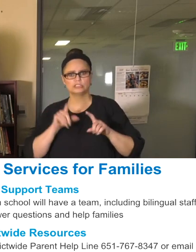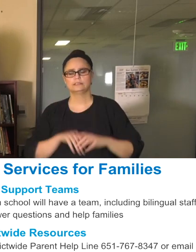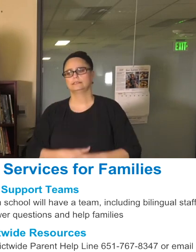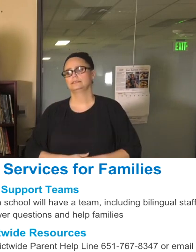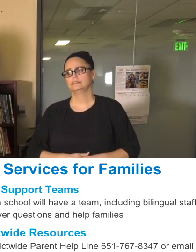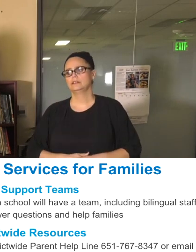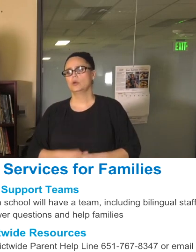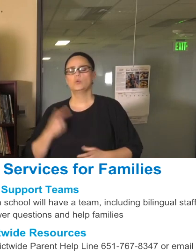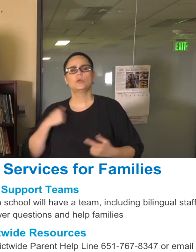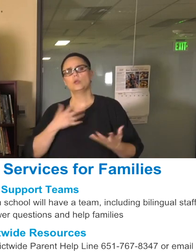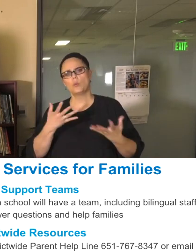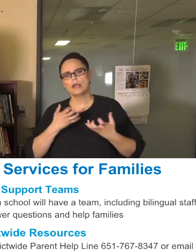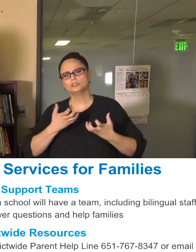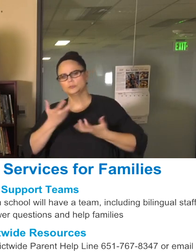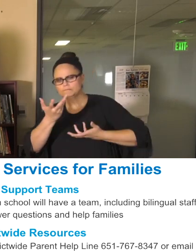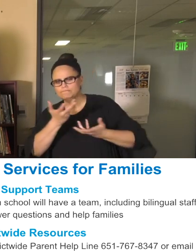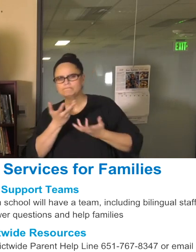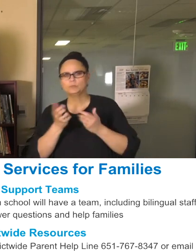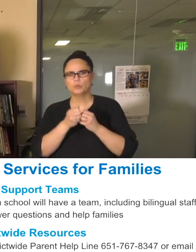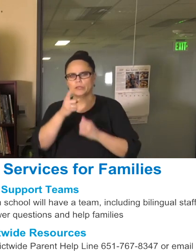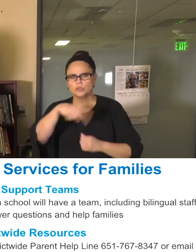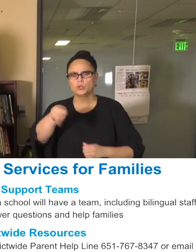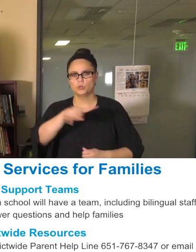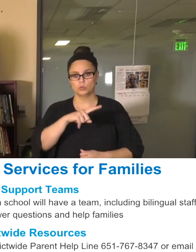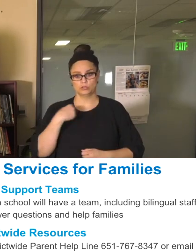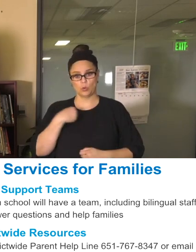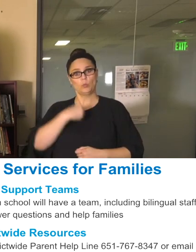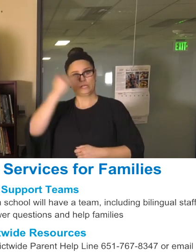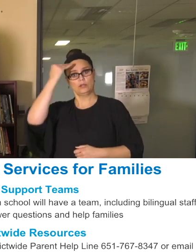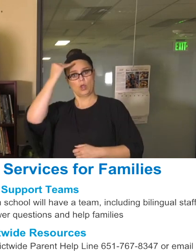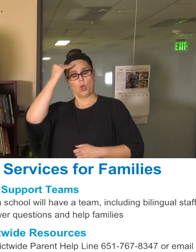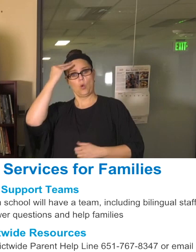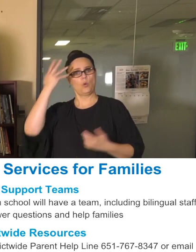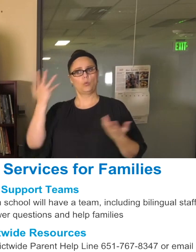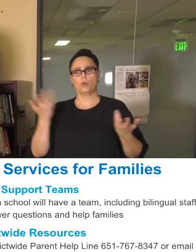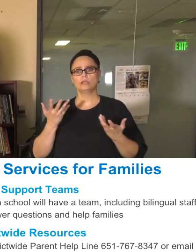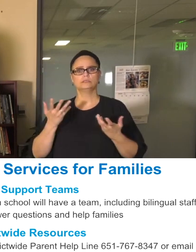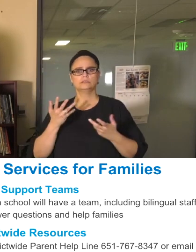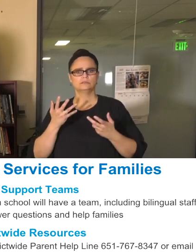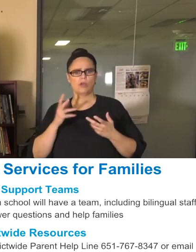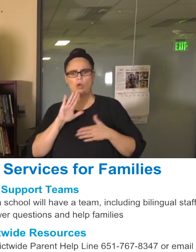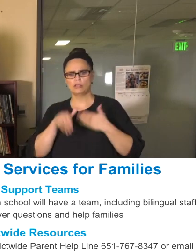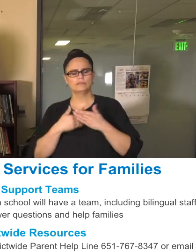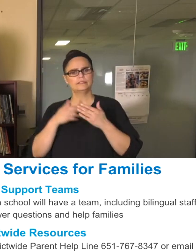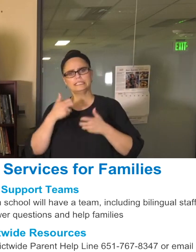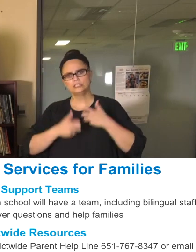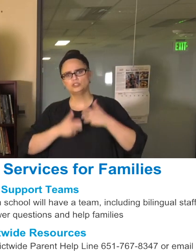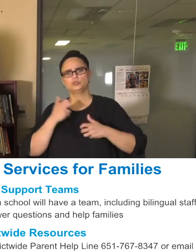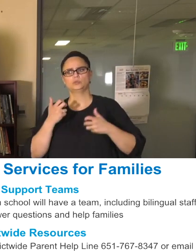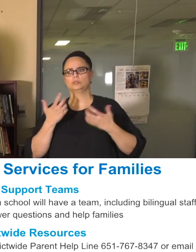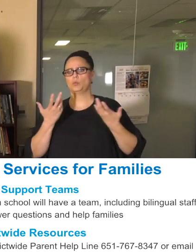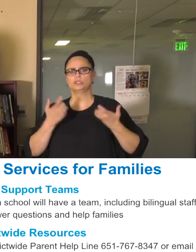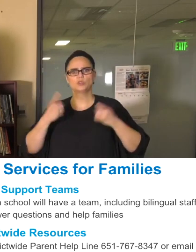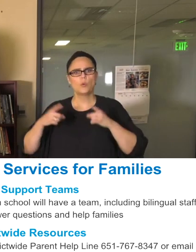engaging with you so that we know what the themed issues are around our district, perhaps at a the school, perhaps affecting a